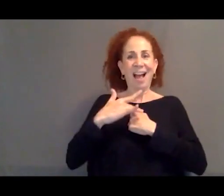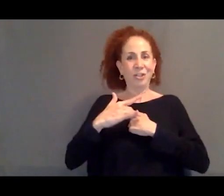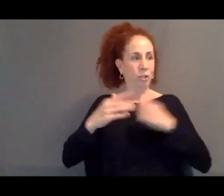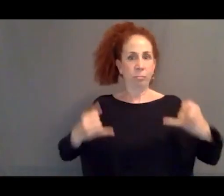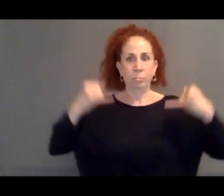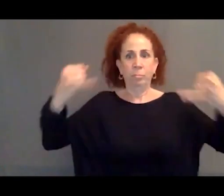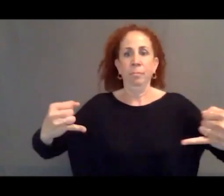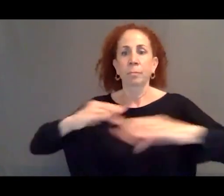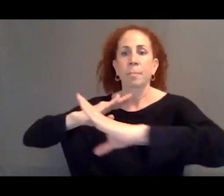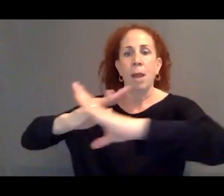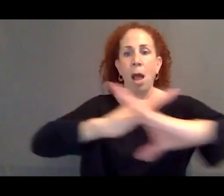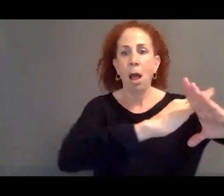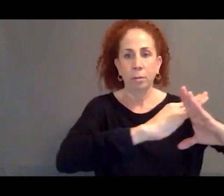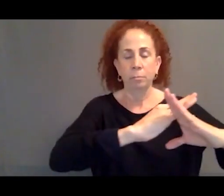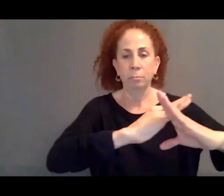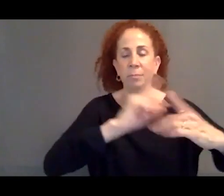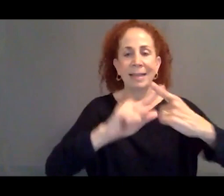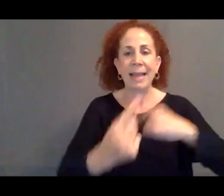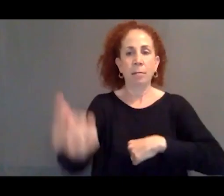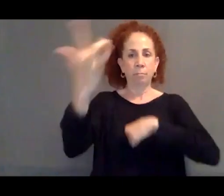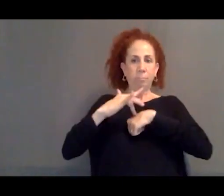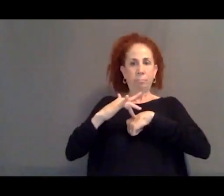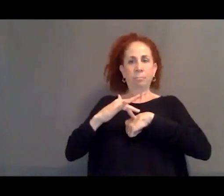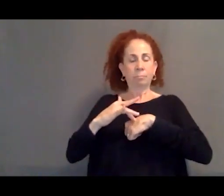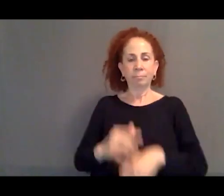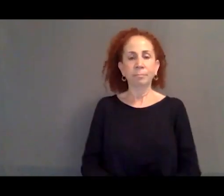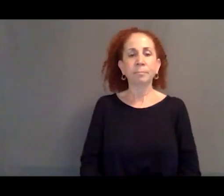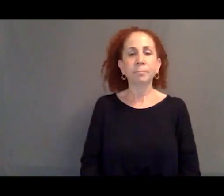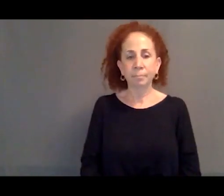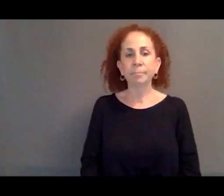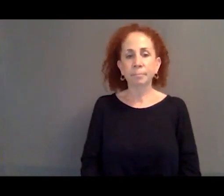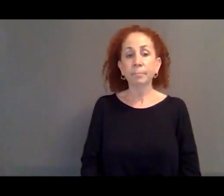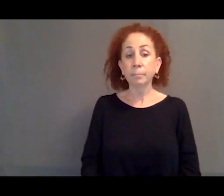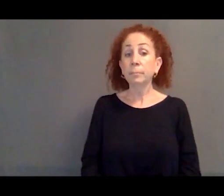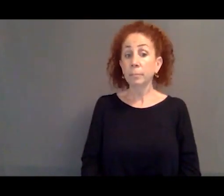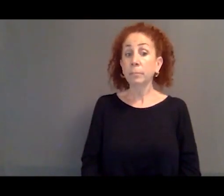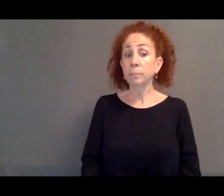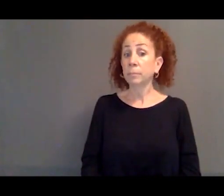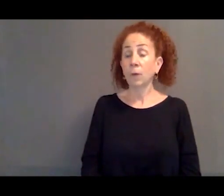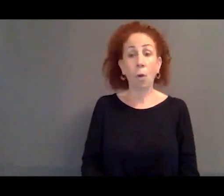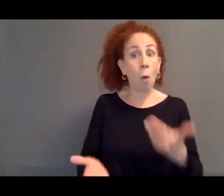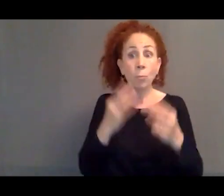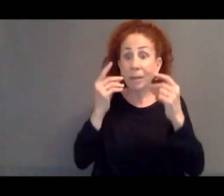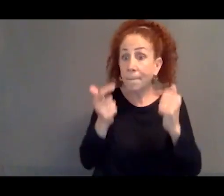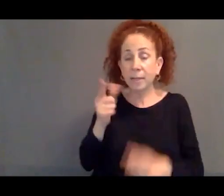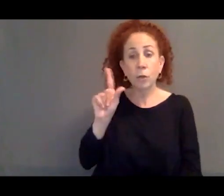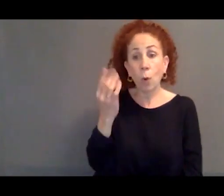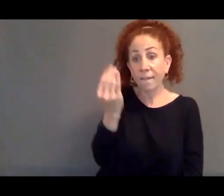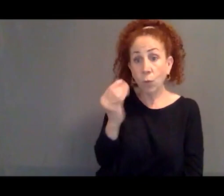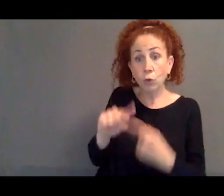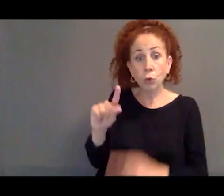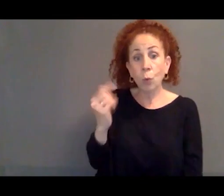So almost immediately, between 2014 and 2015,